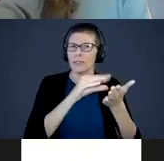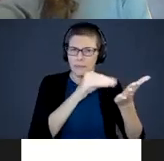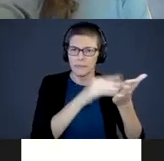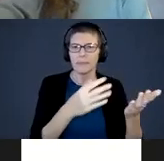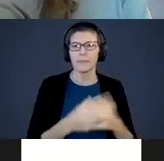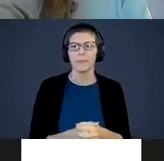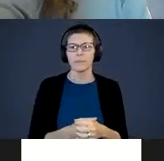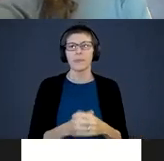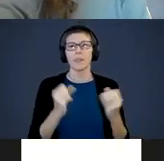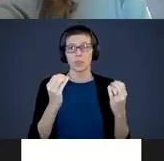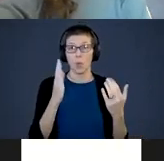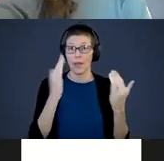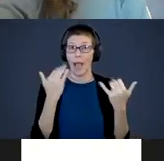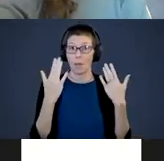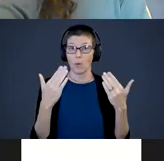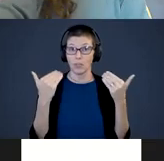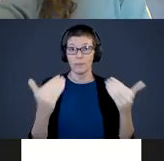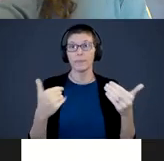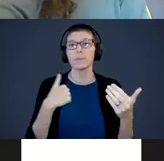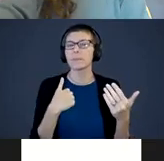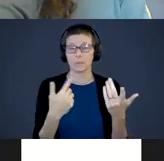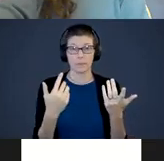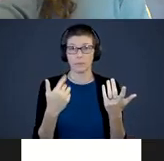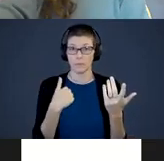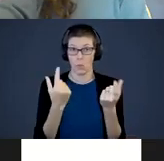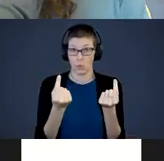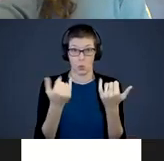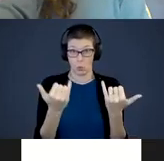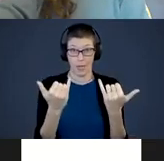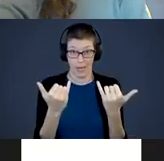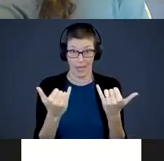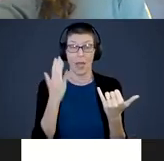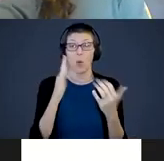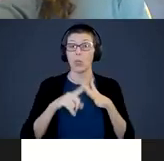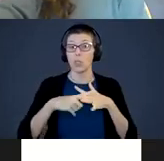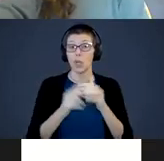I'm going to jump right into this. We are going to start out with the infant brain and what’s